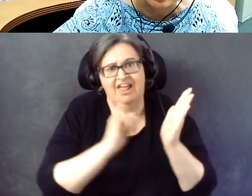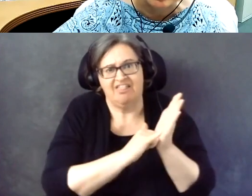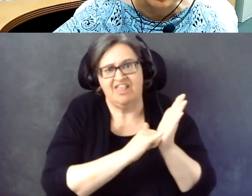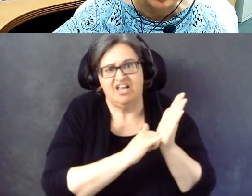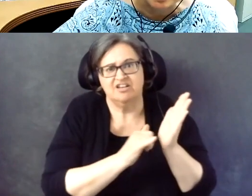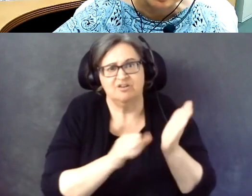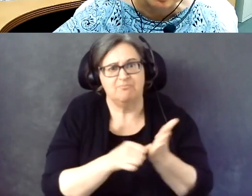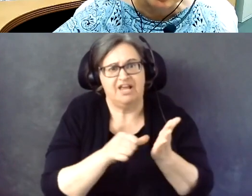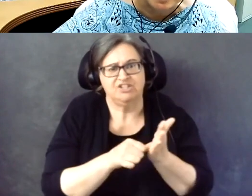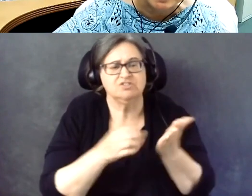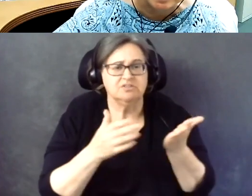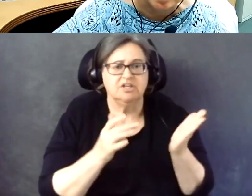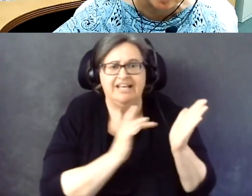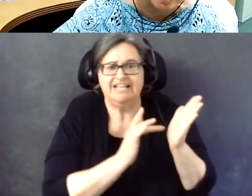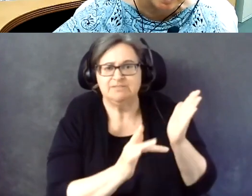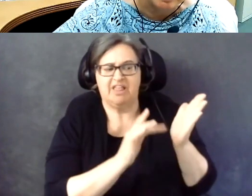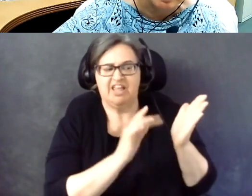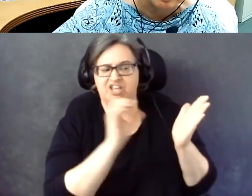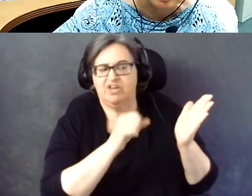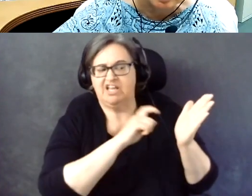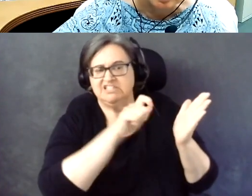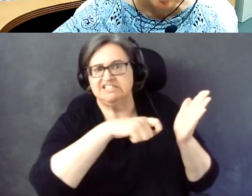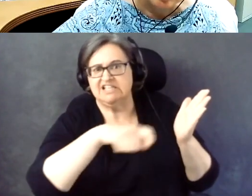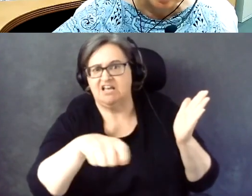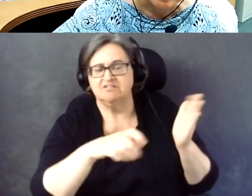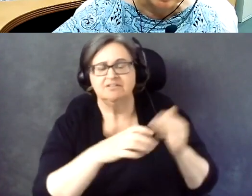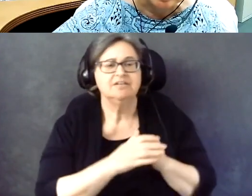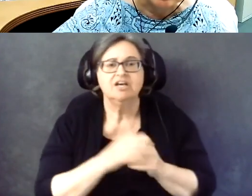So there are ways it can be handled.